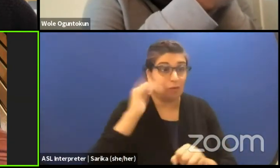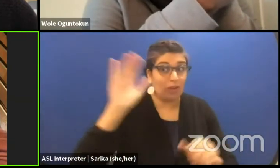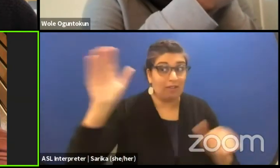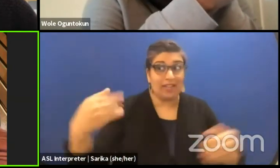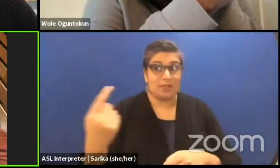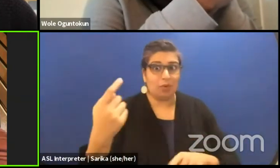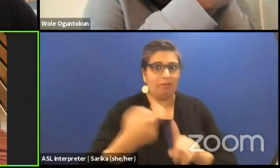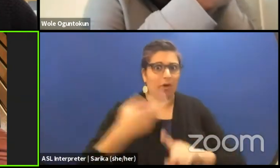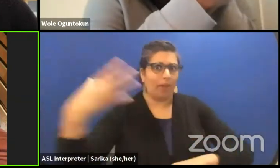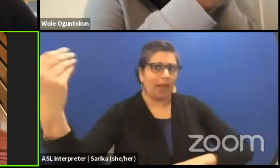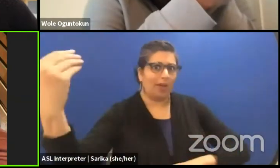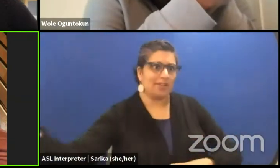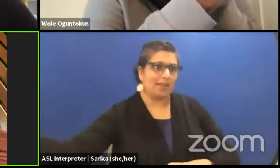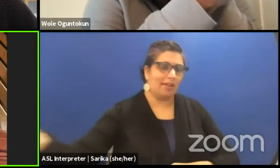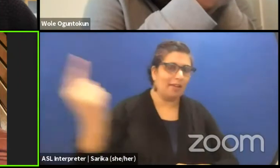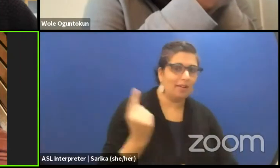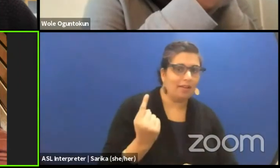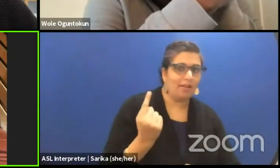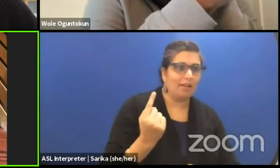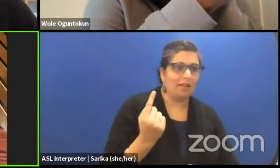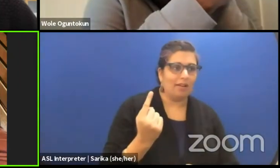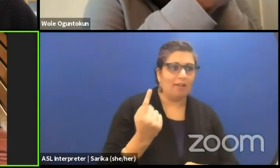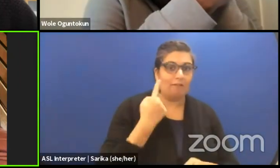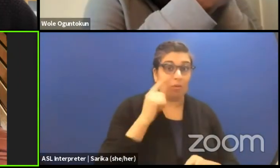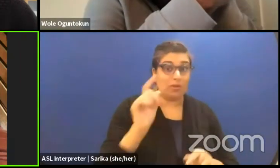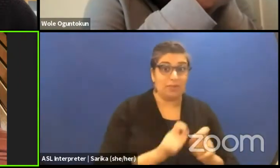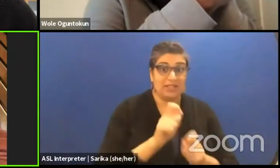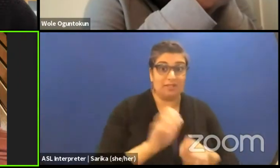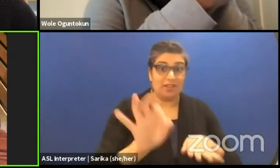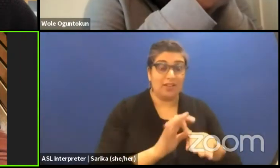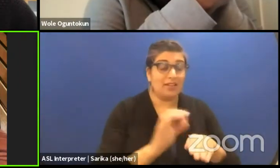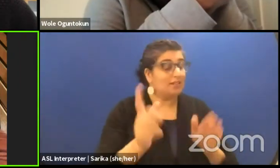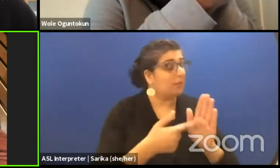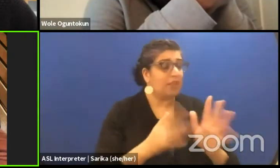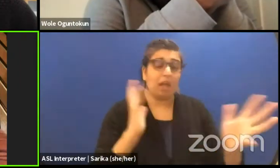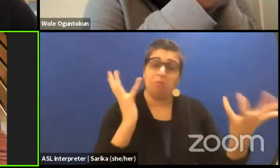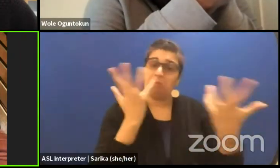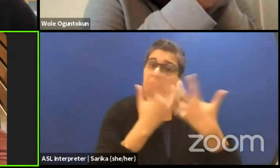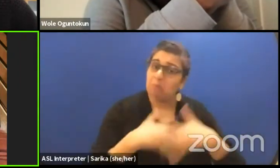and fulfill a certain function, sometimes it immediately works, they plug in and everything is beautiful.